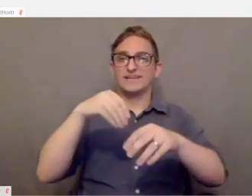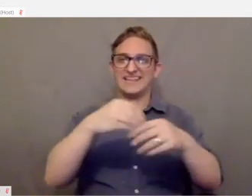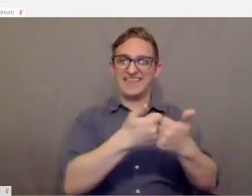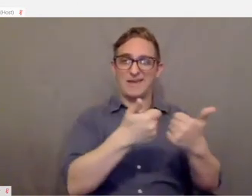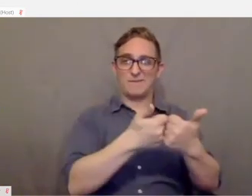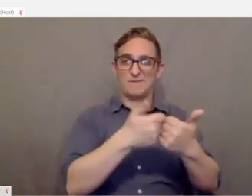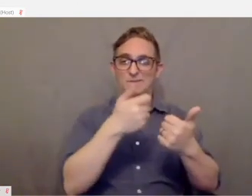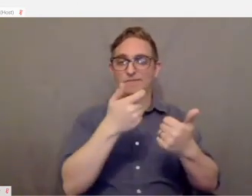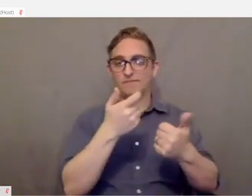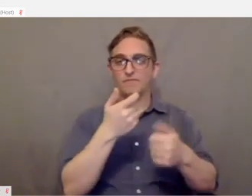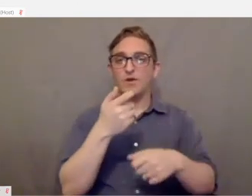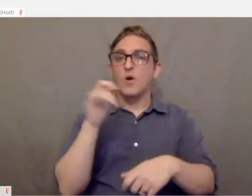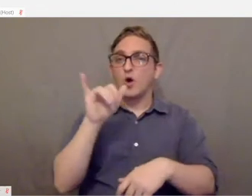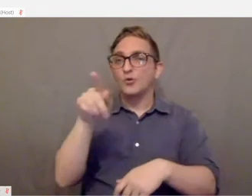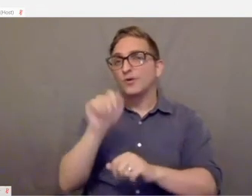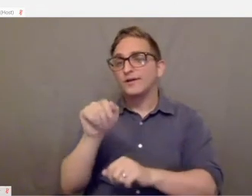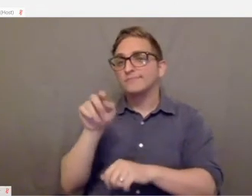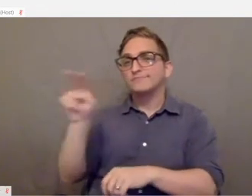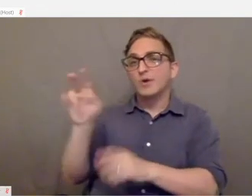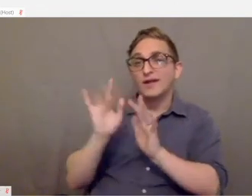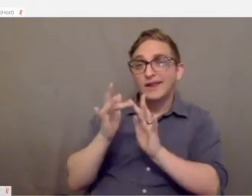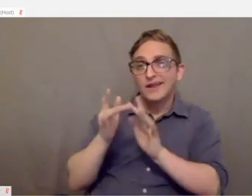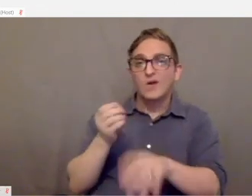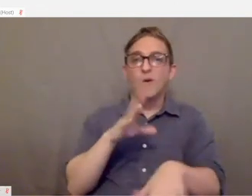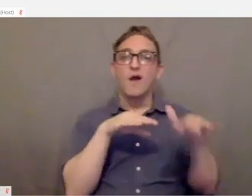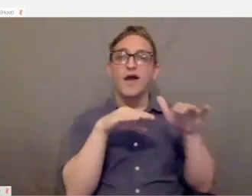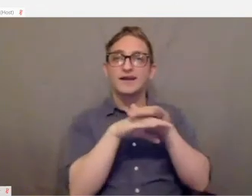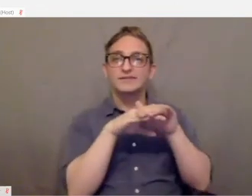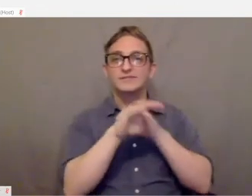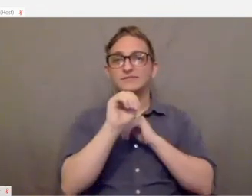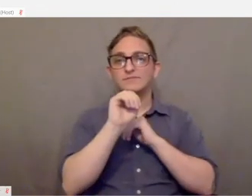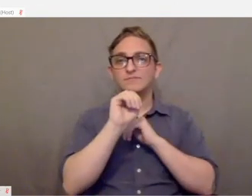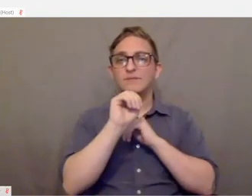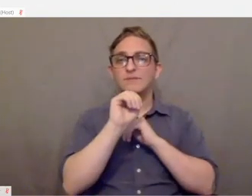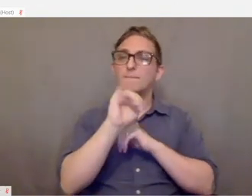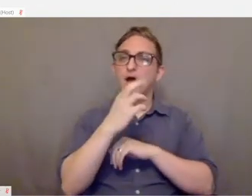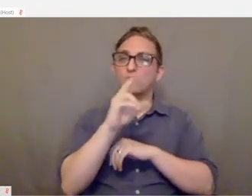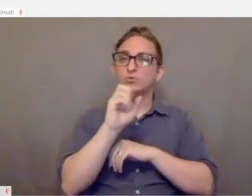You can also brows the web and access your various Microsoft windows programs.